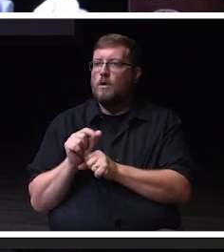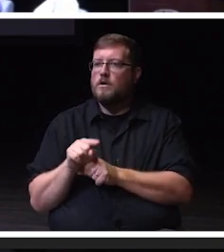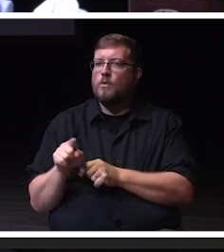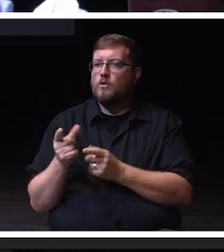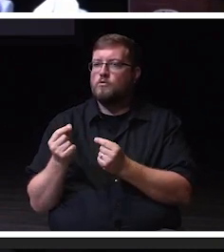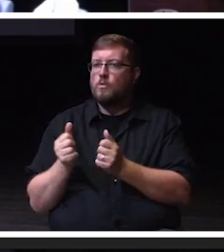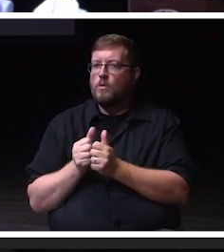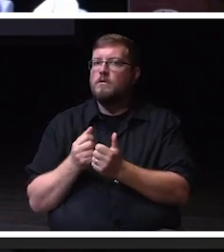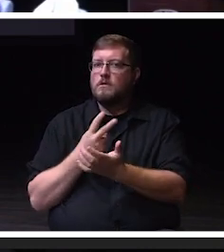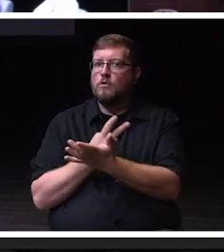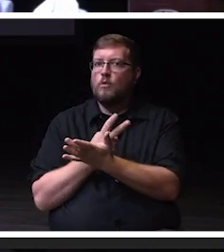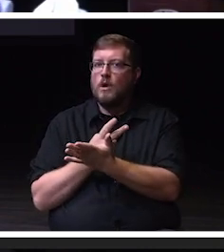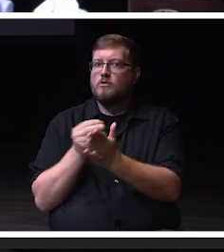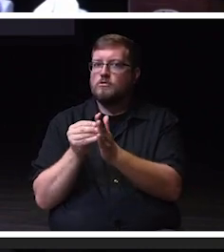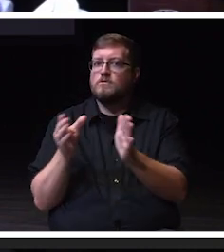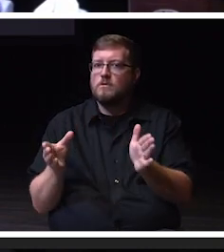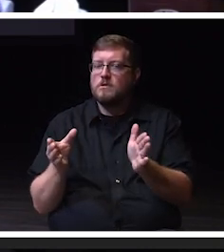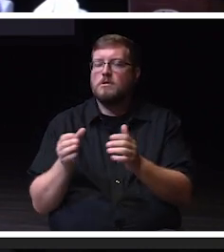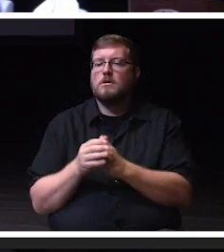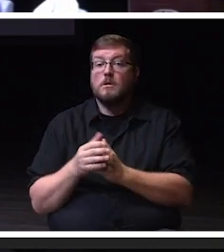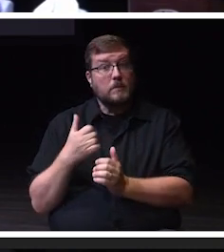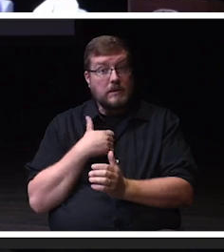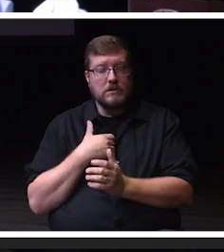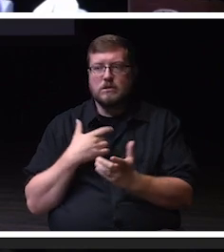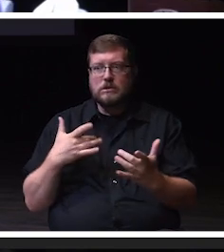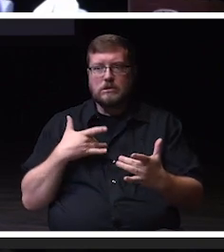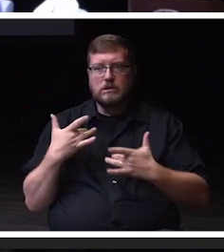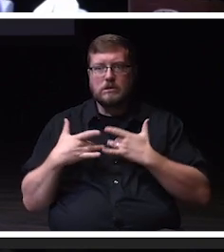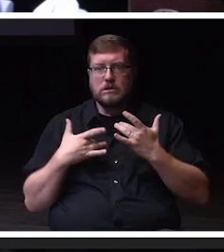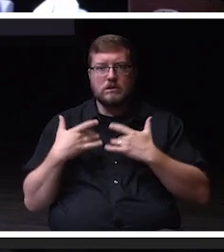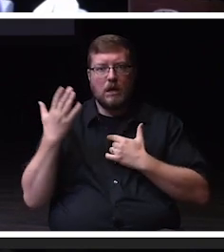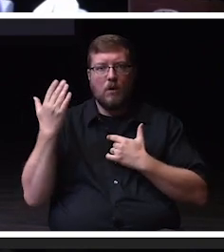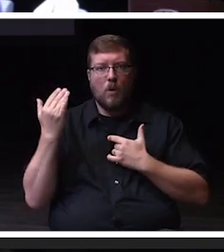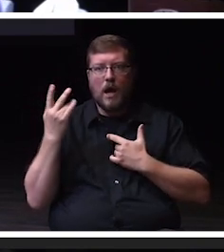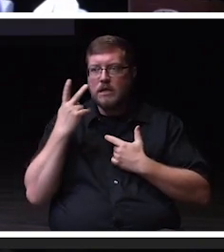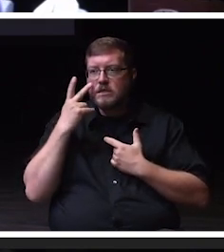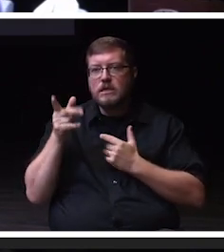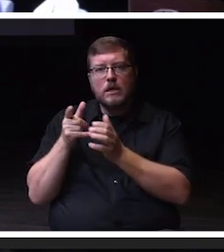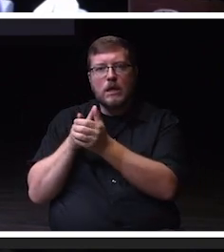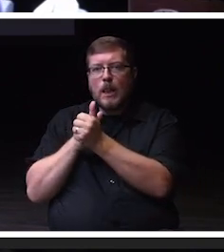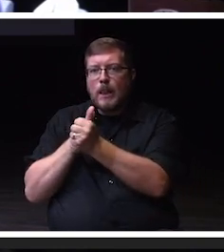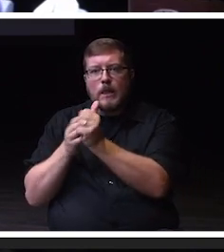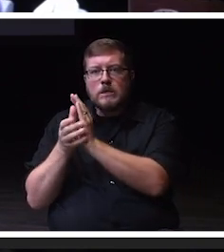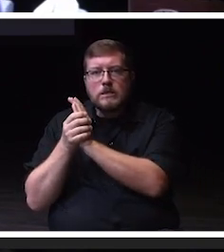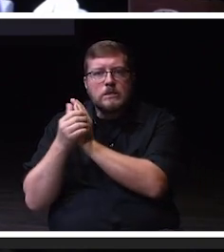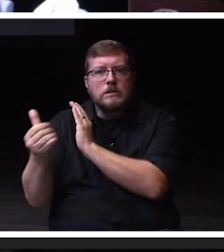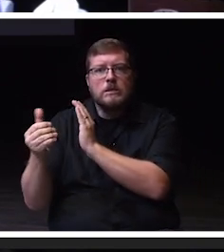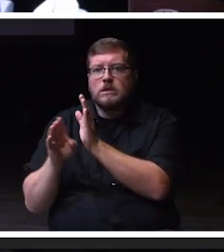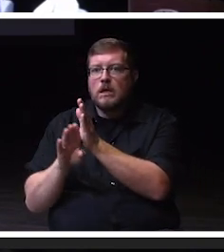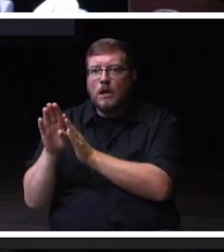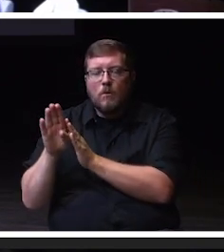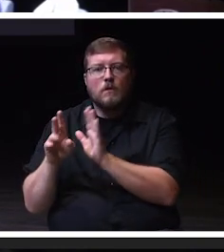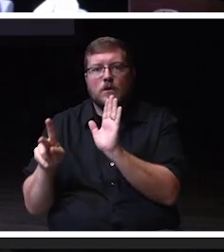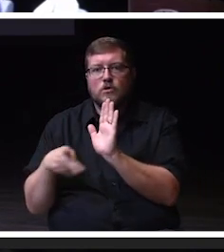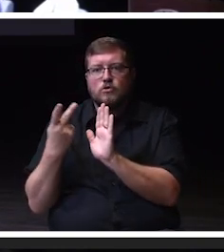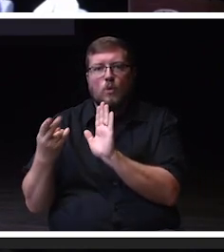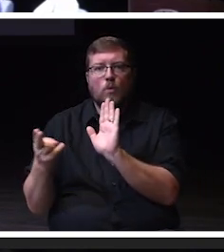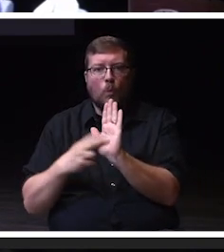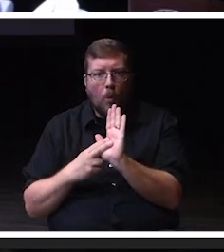And, I'm excited about the the leadership in the Dual Enrollment Space. I believe it is, a game changer as we move forward,